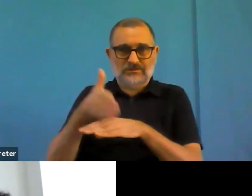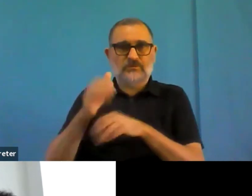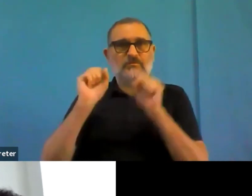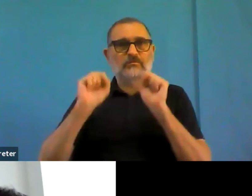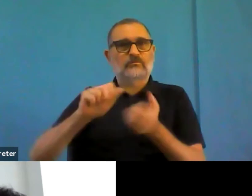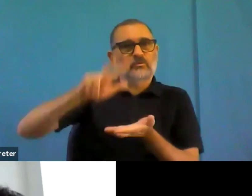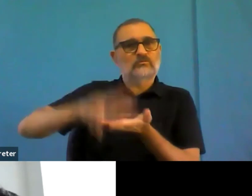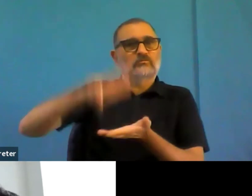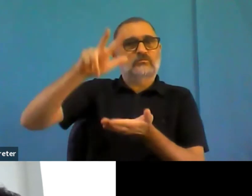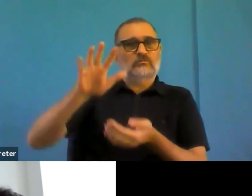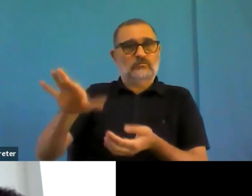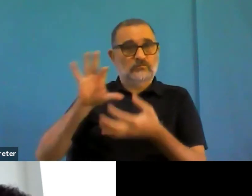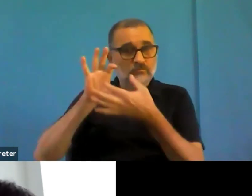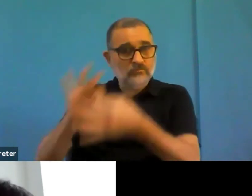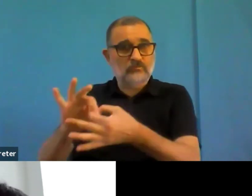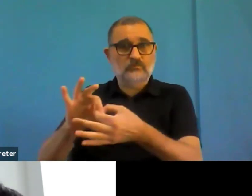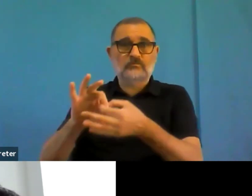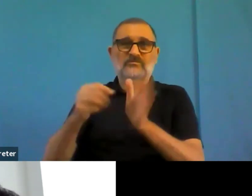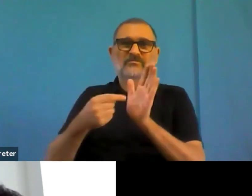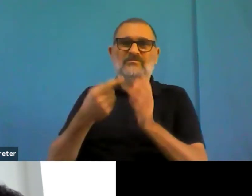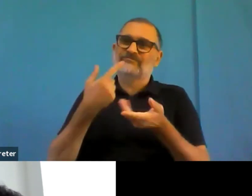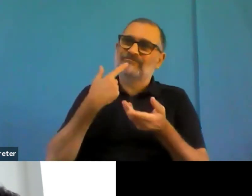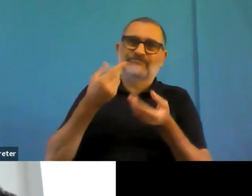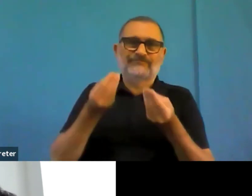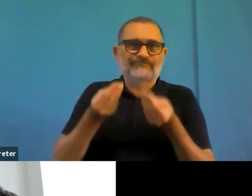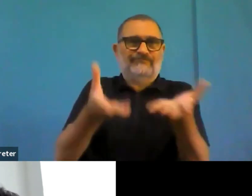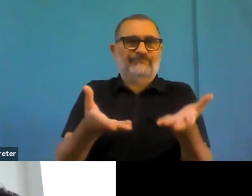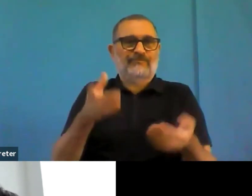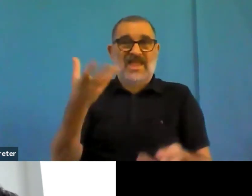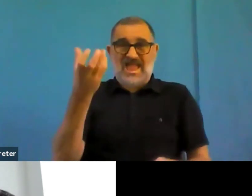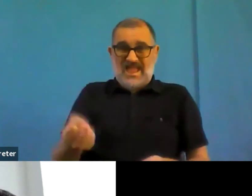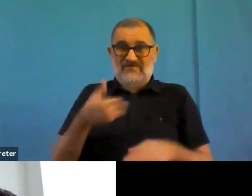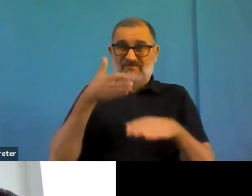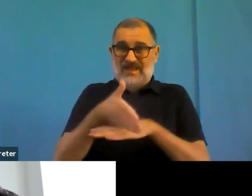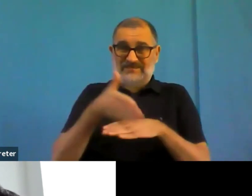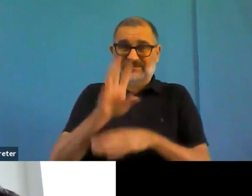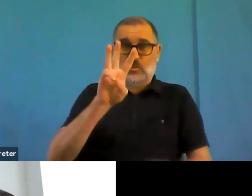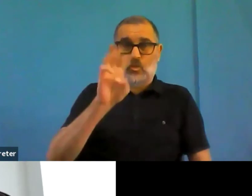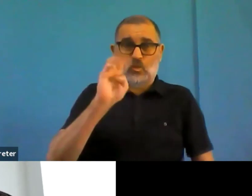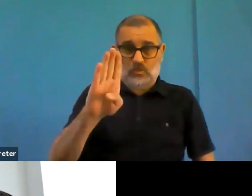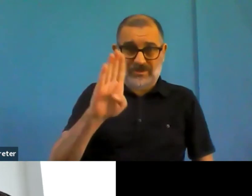the web accessibility directive should also cover the official content or the content